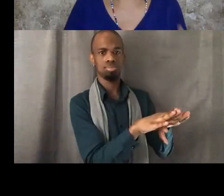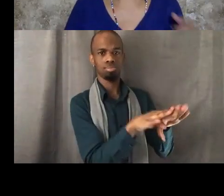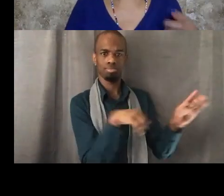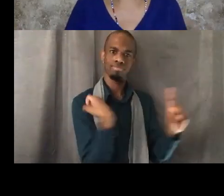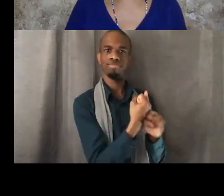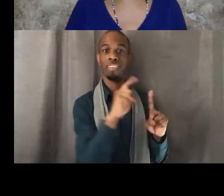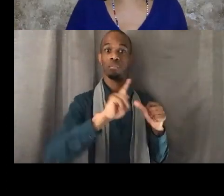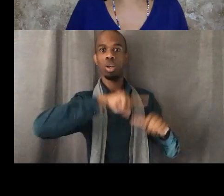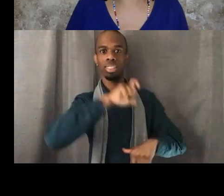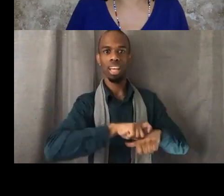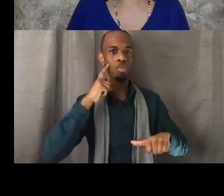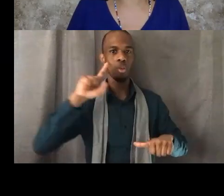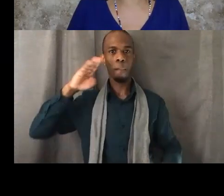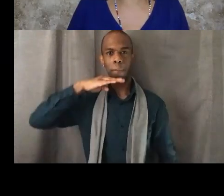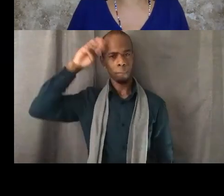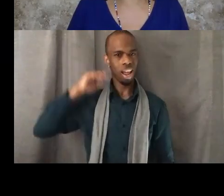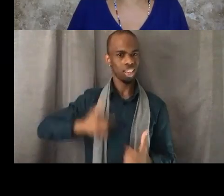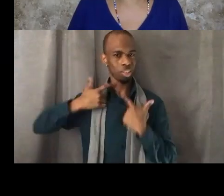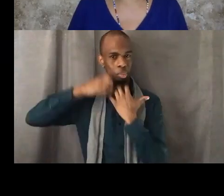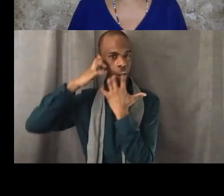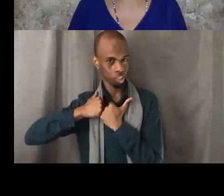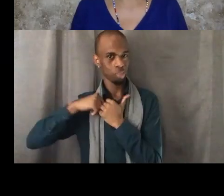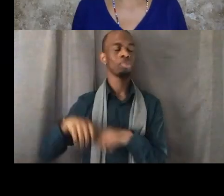And as we were shutting down the 10 Freeway,